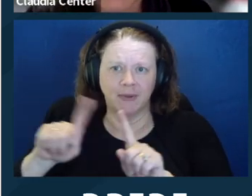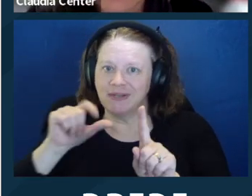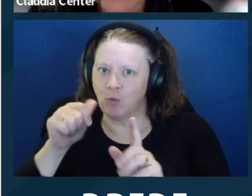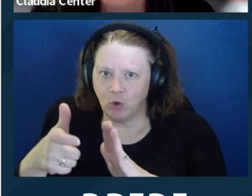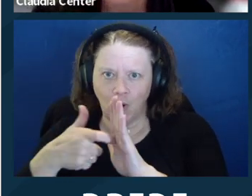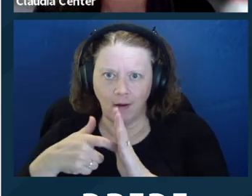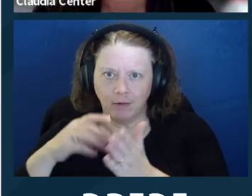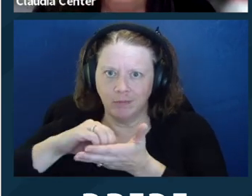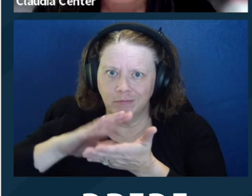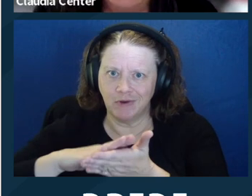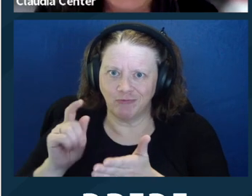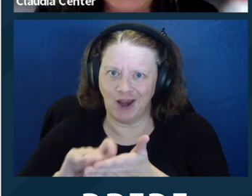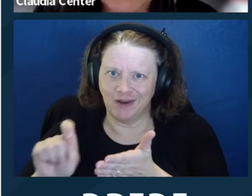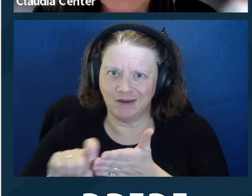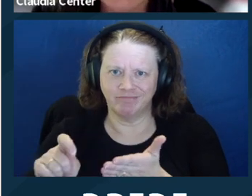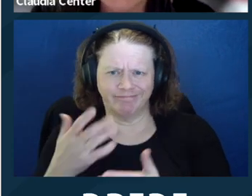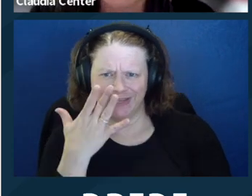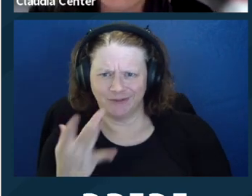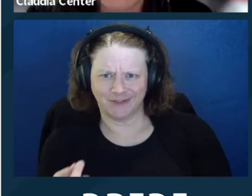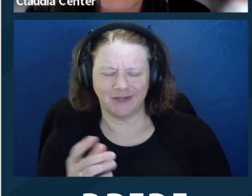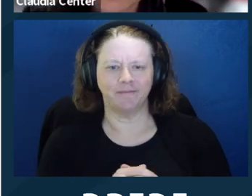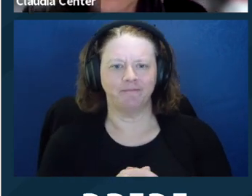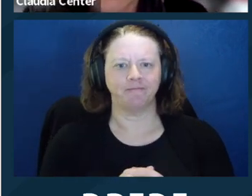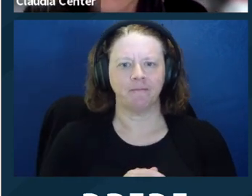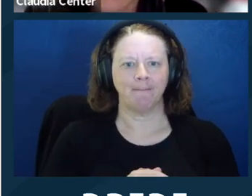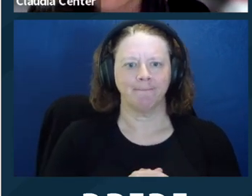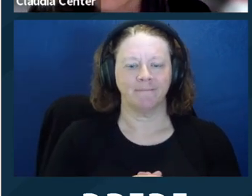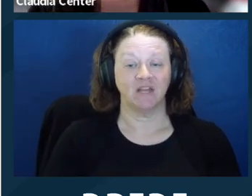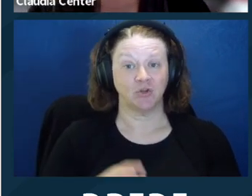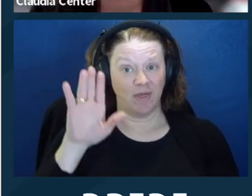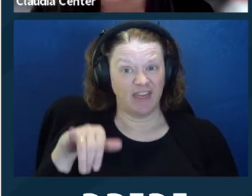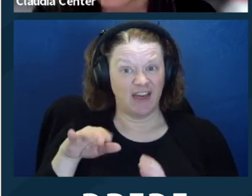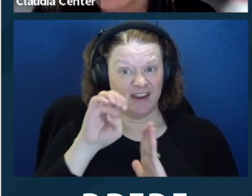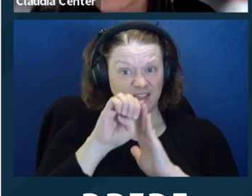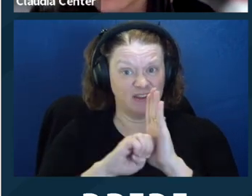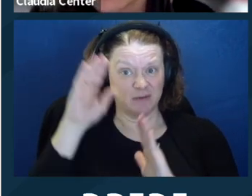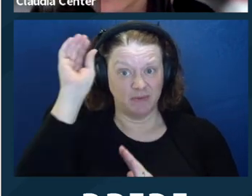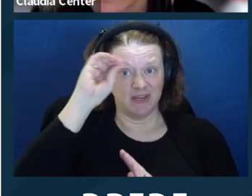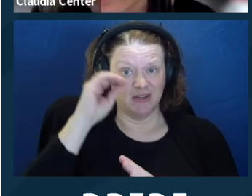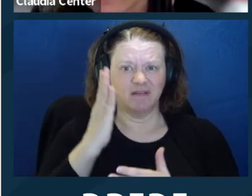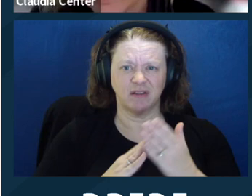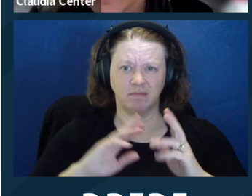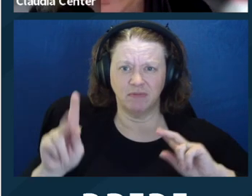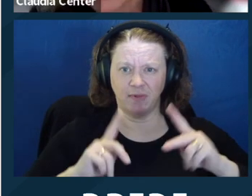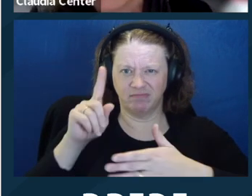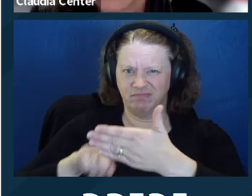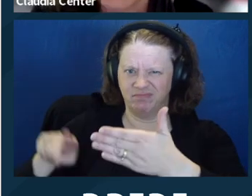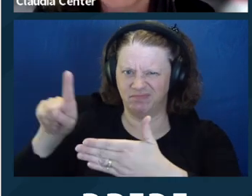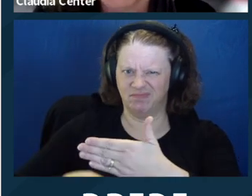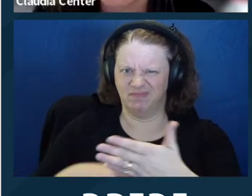opinion that the opinion may allow lawyers to disclose confidential information based